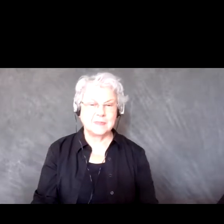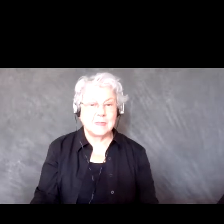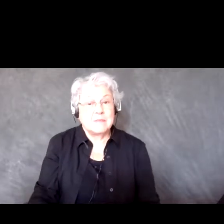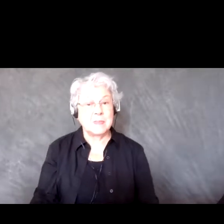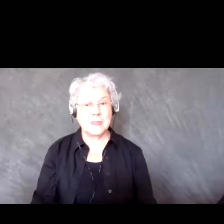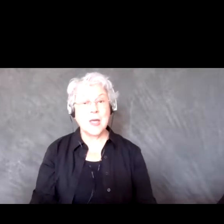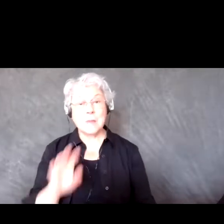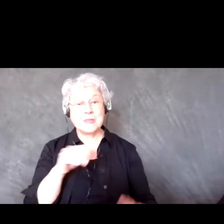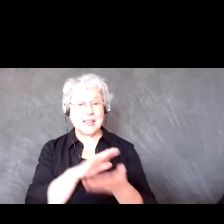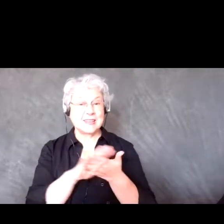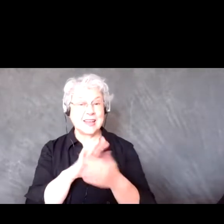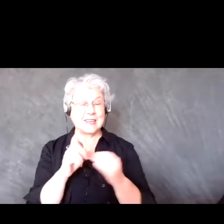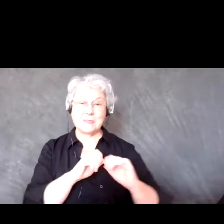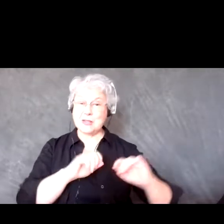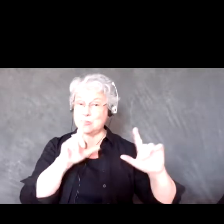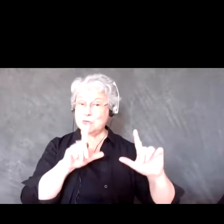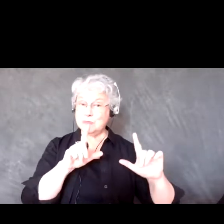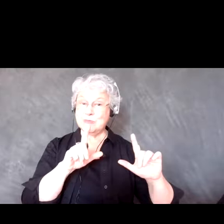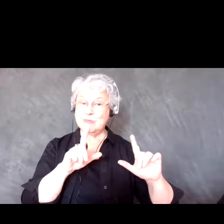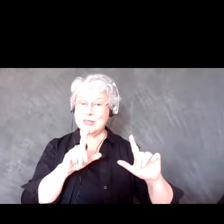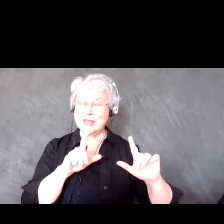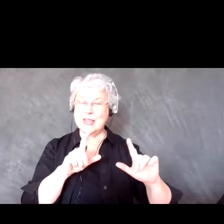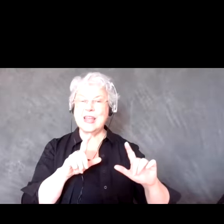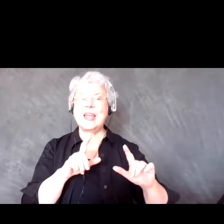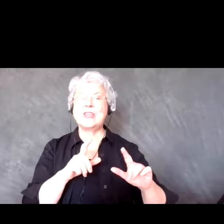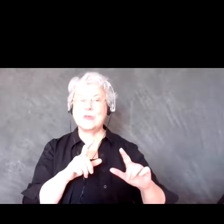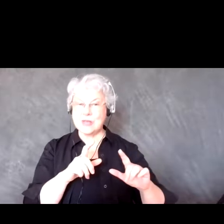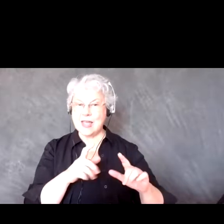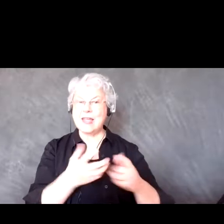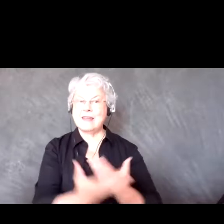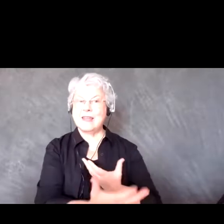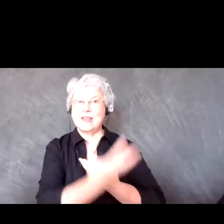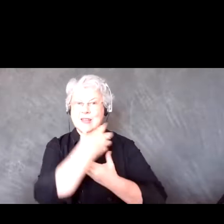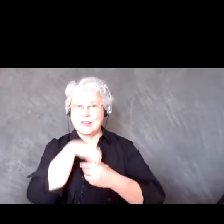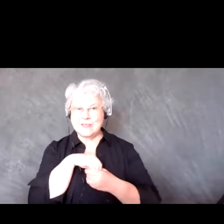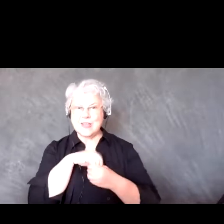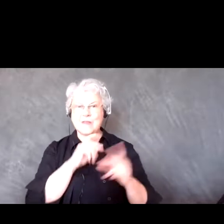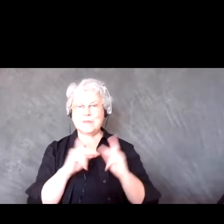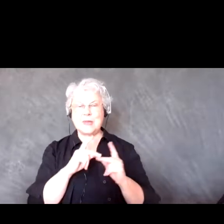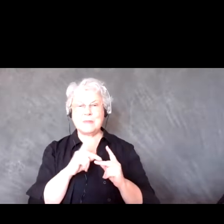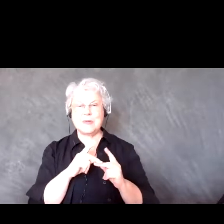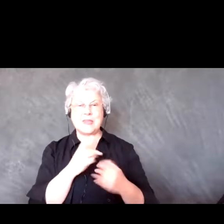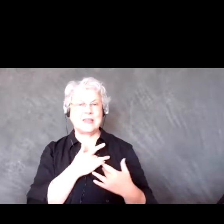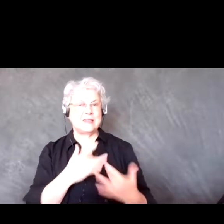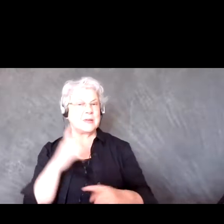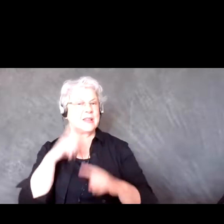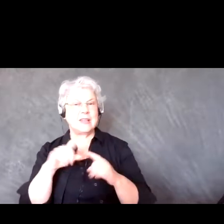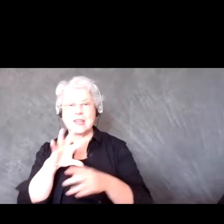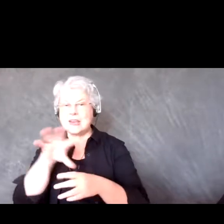thing that Zoom has done, is being able to bring people in that wouldn't be able to join in person.